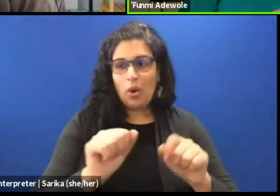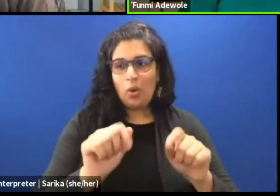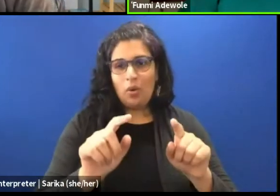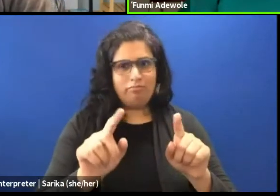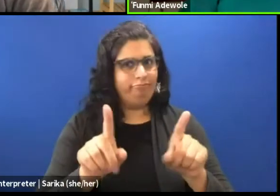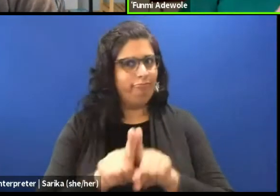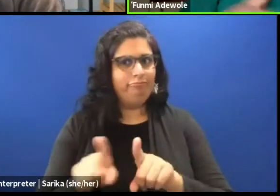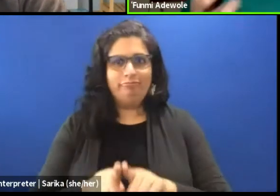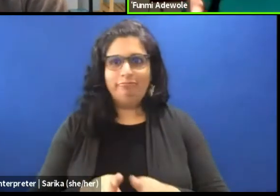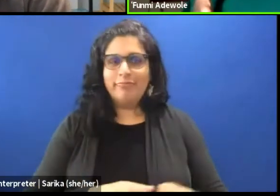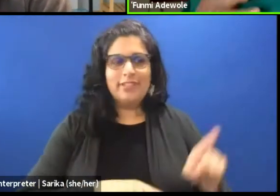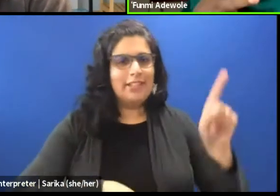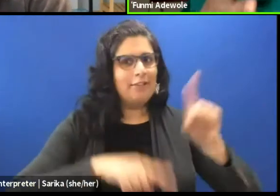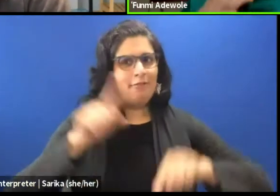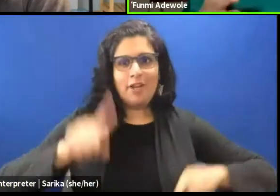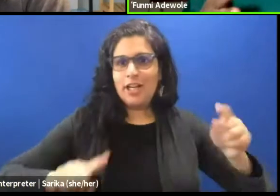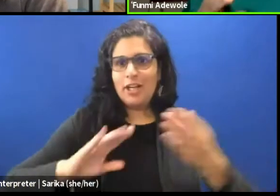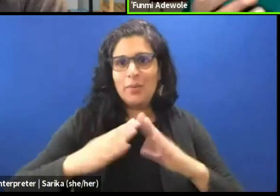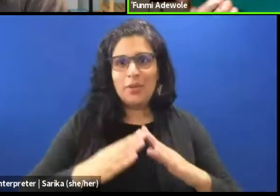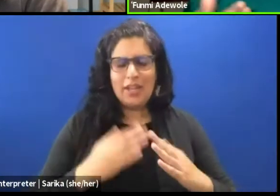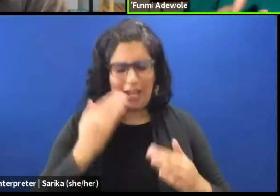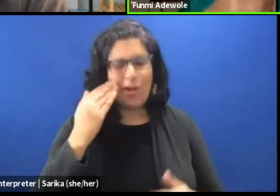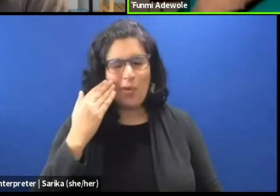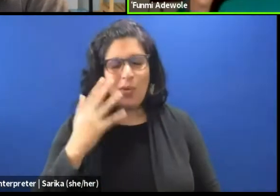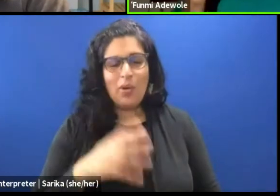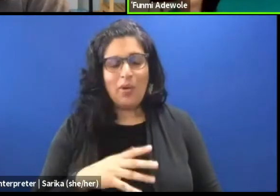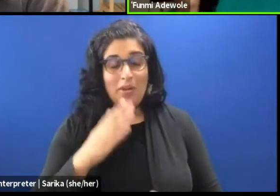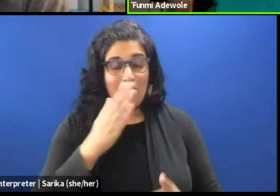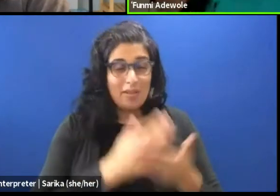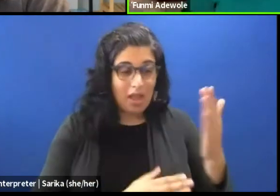And I am aware that maybe some of these communities,